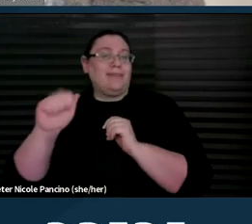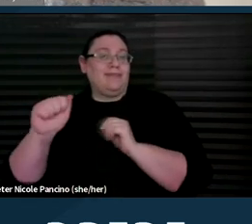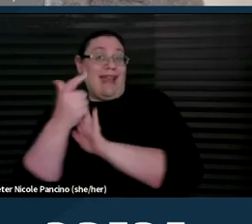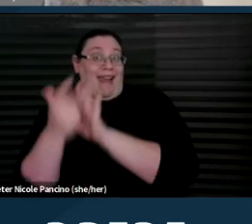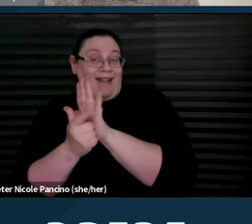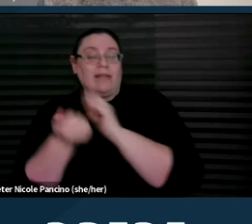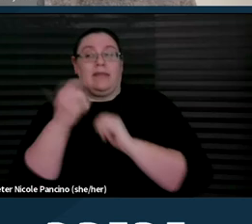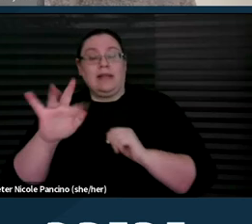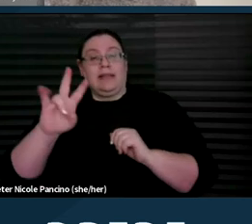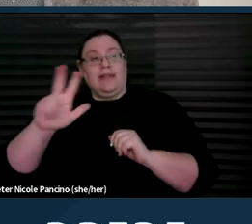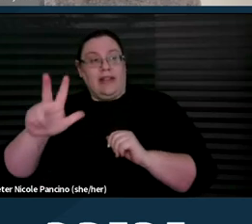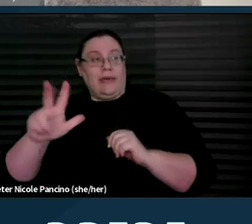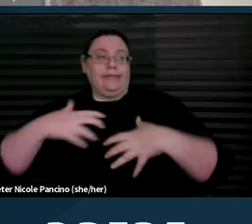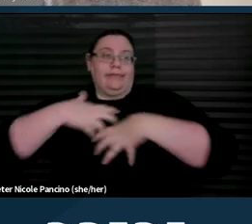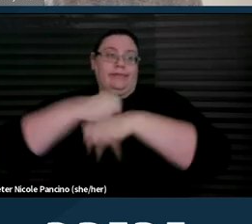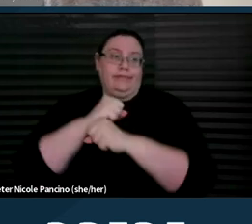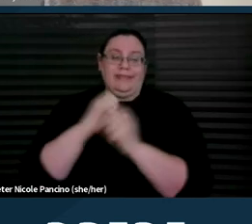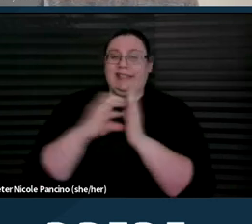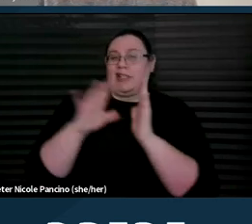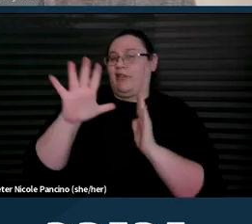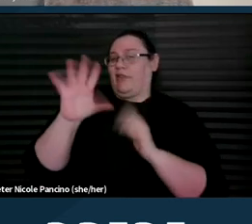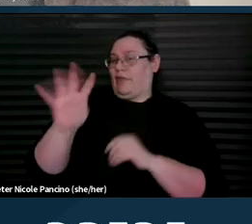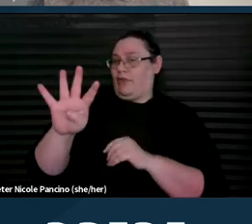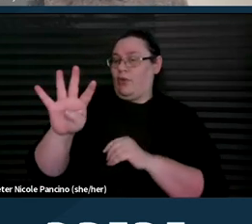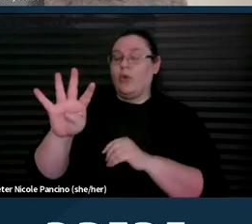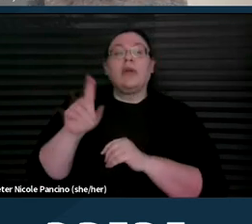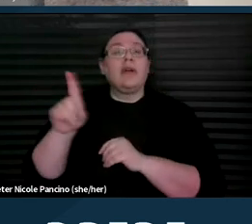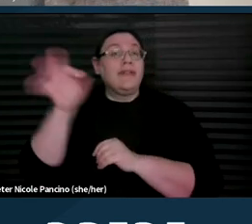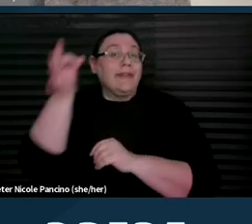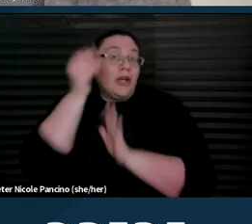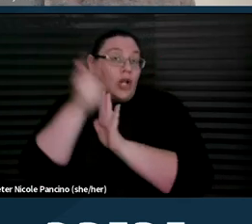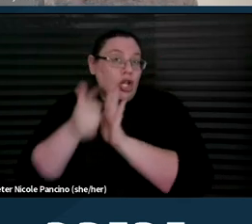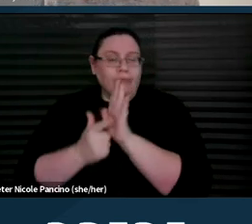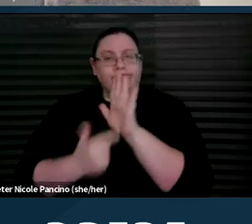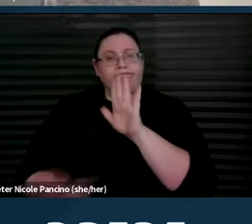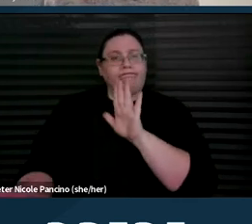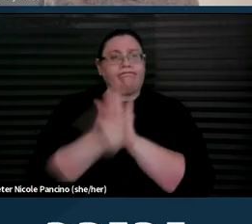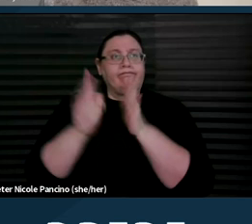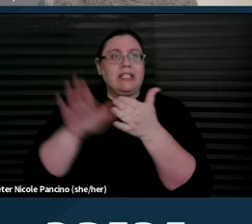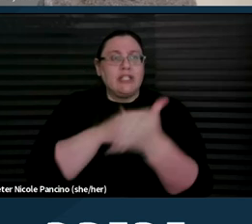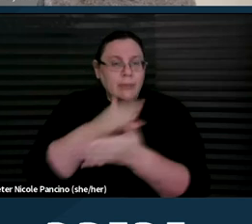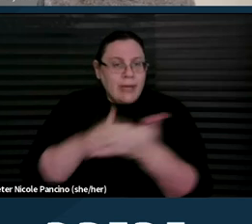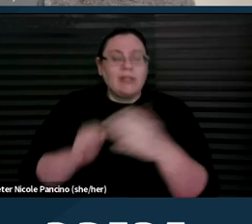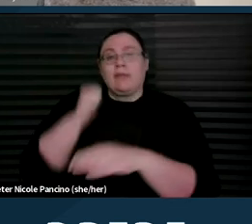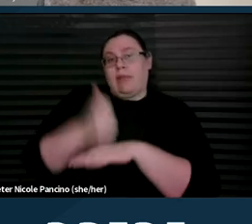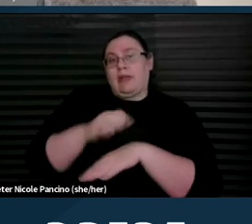or for short, Section 504, is a federal law that prohibits discrimination on the basis of disability